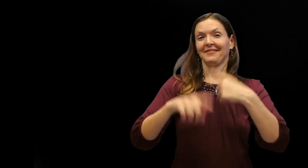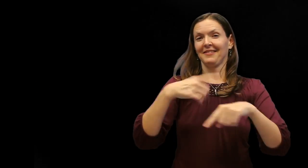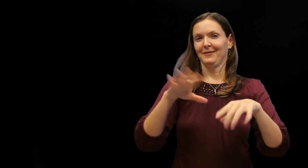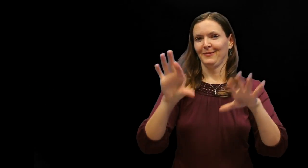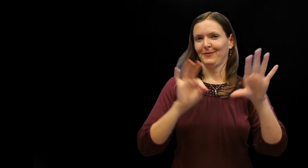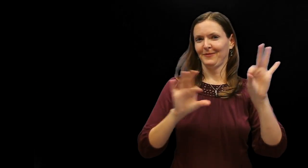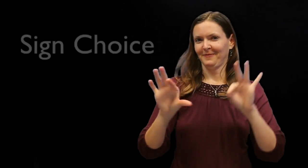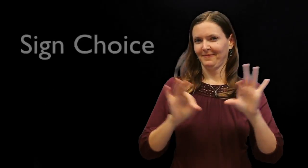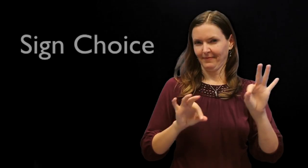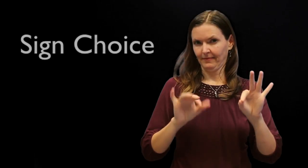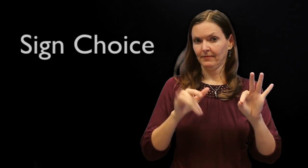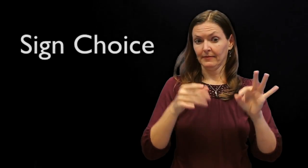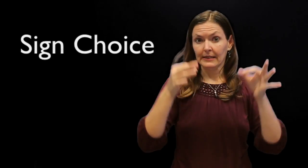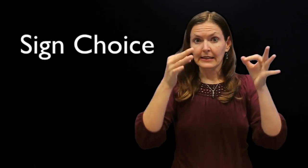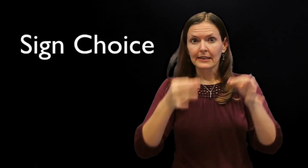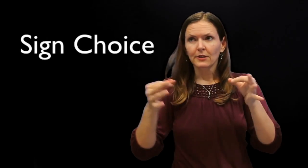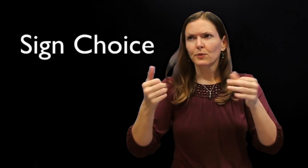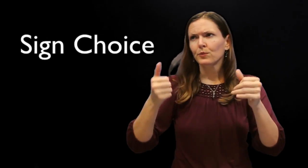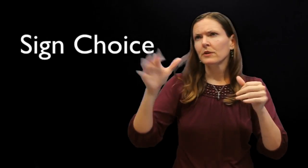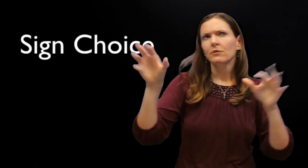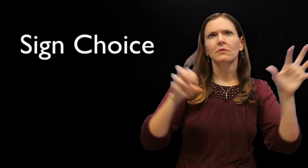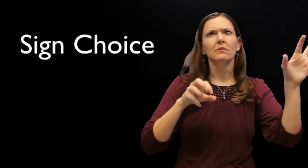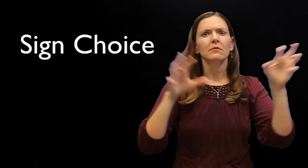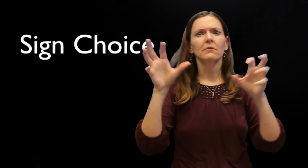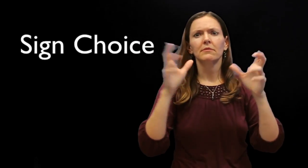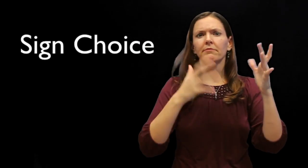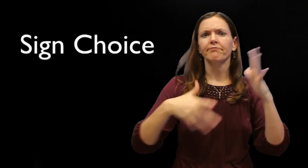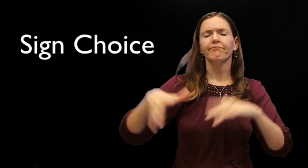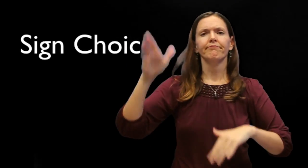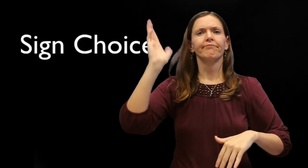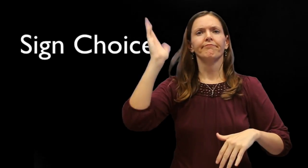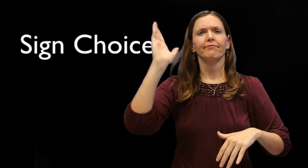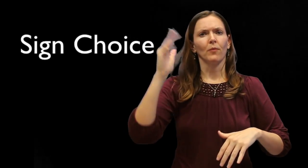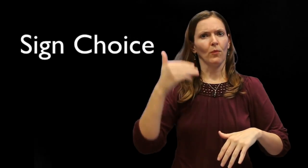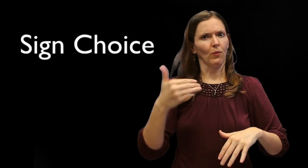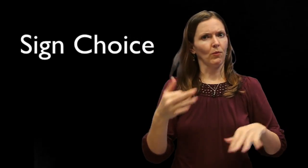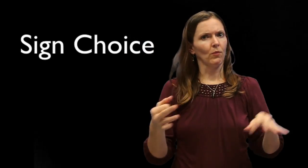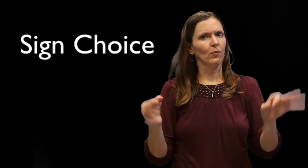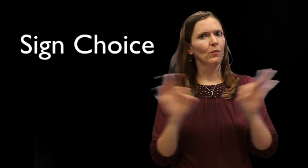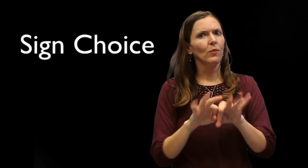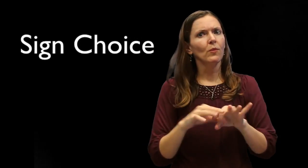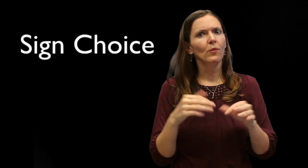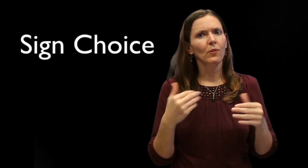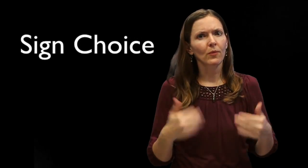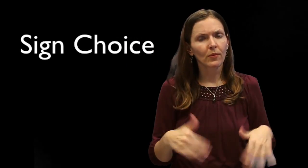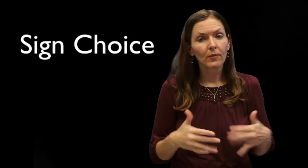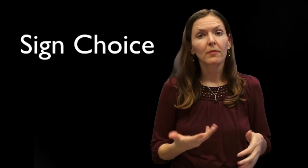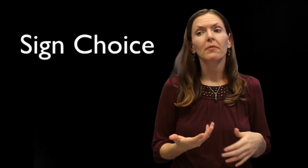Sign choice. The decisions as to which signs to integrate in your presentation is important.